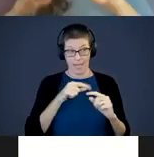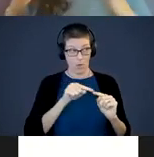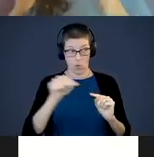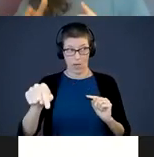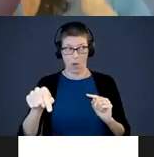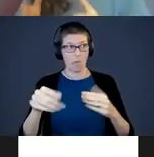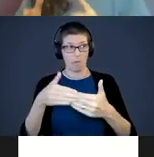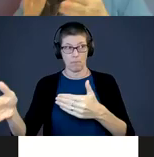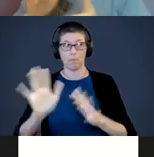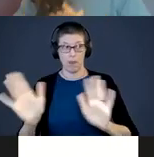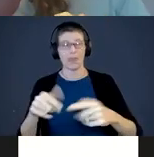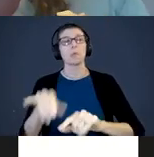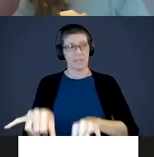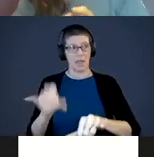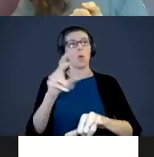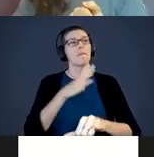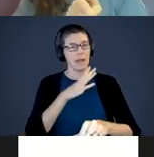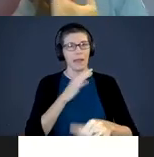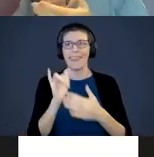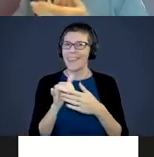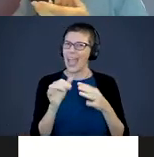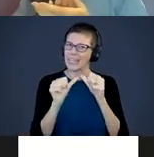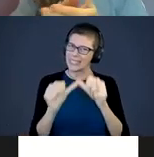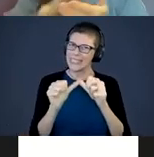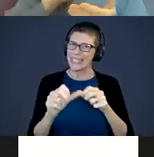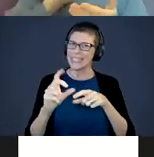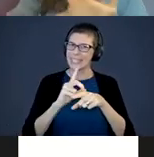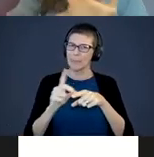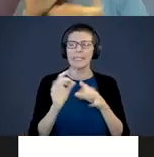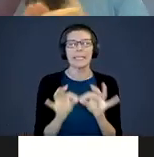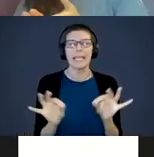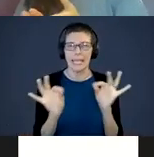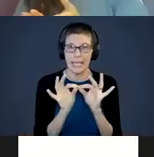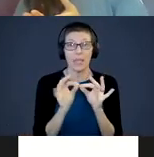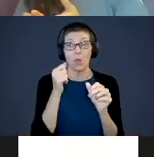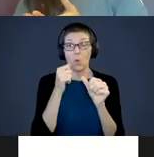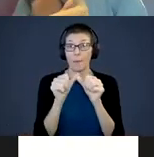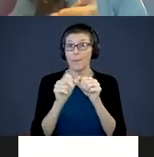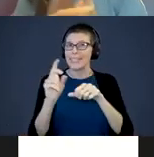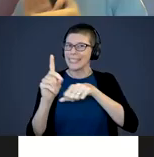Consistent discipline is key and always remembering it isn't punishment. Discipline